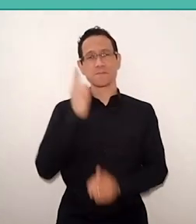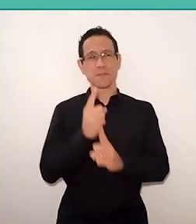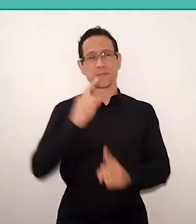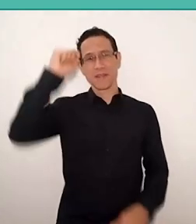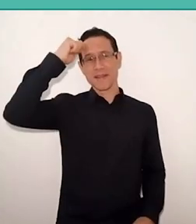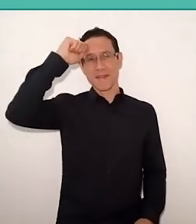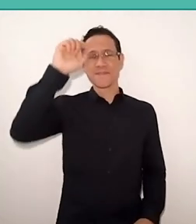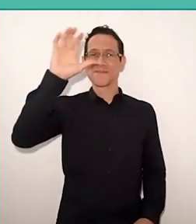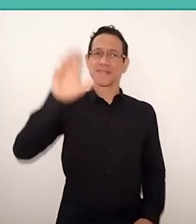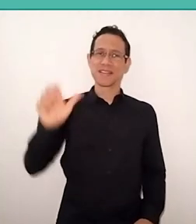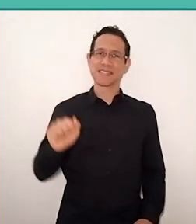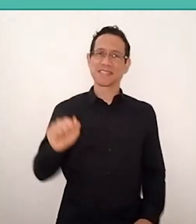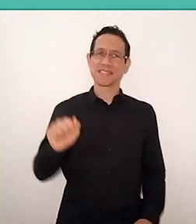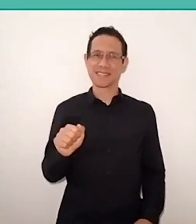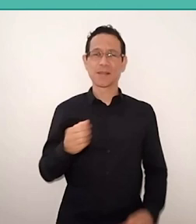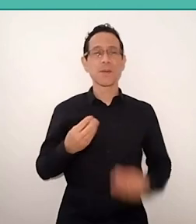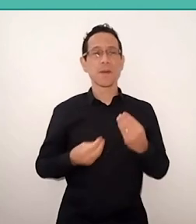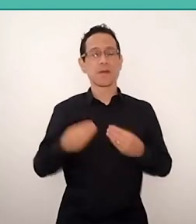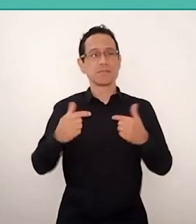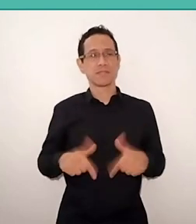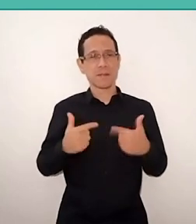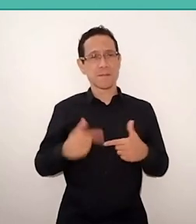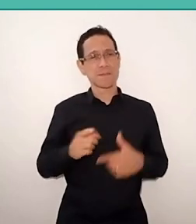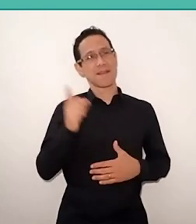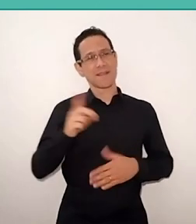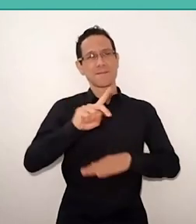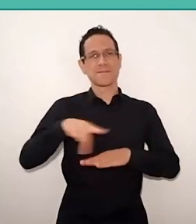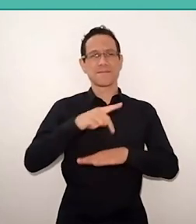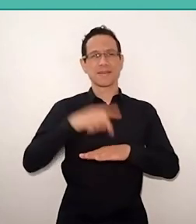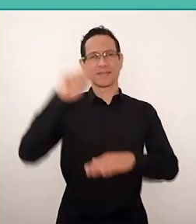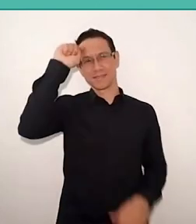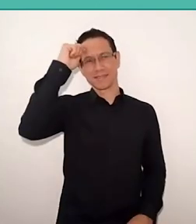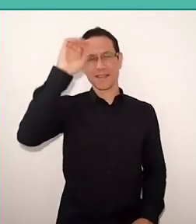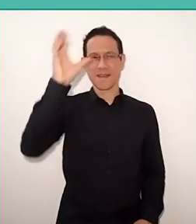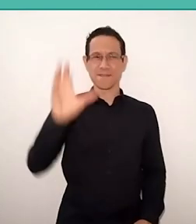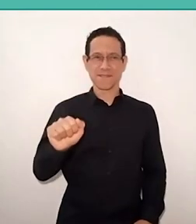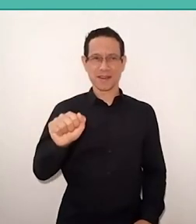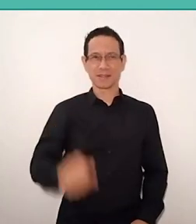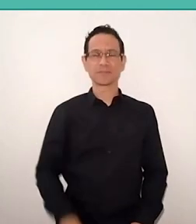working in Africa, he found out that Africa existed in Brazil,